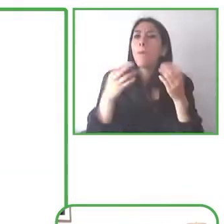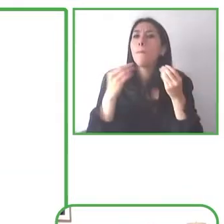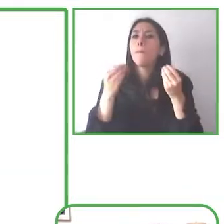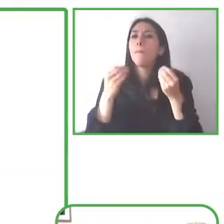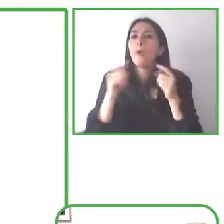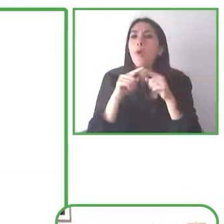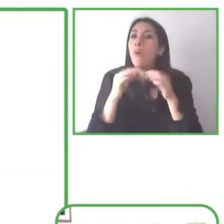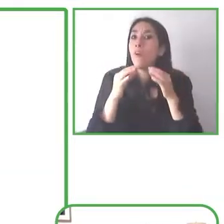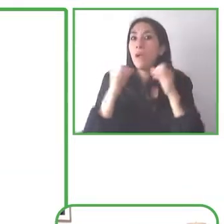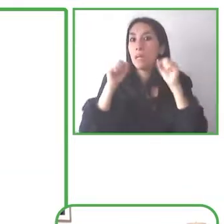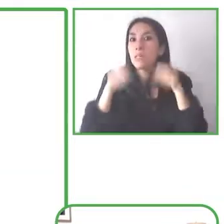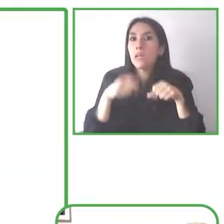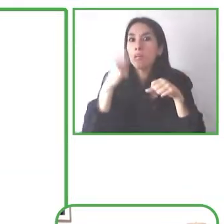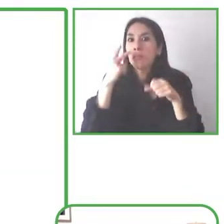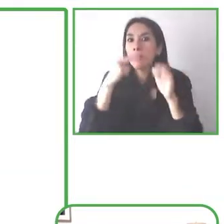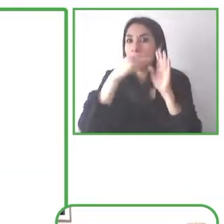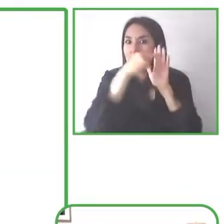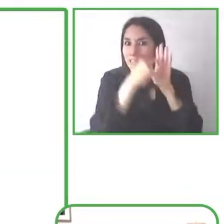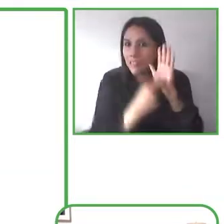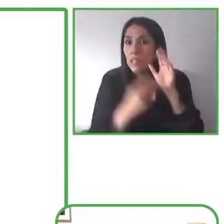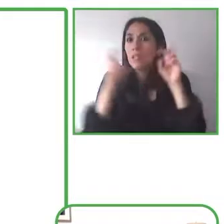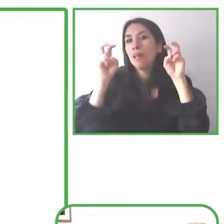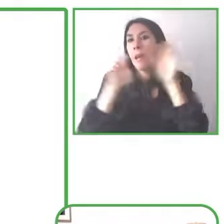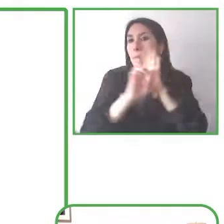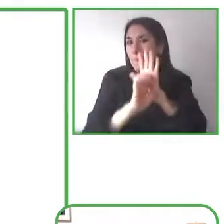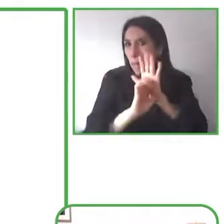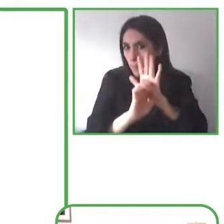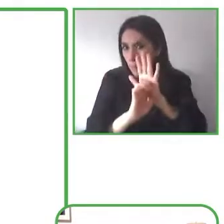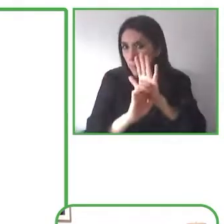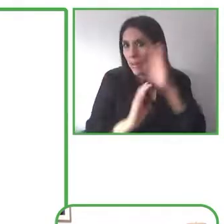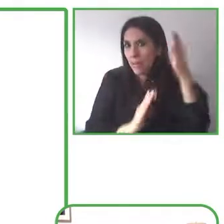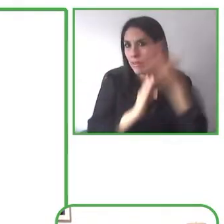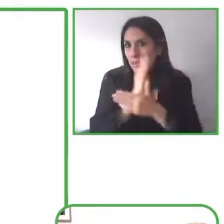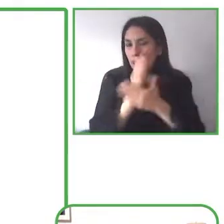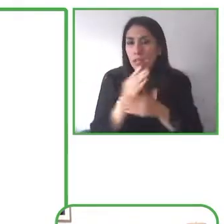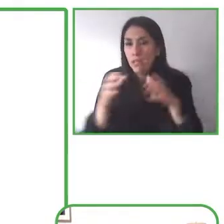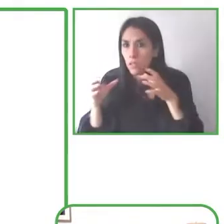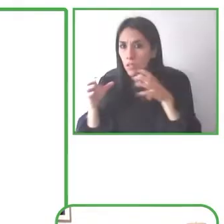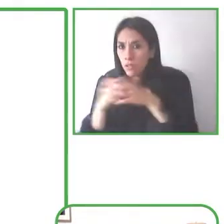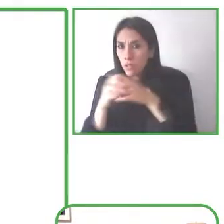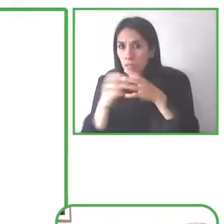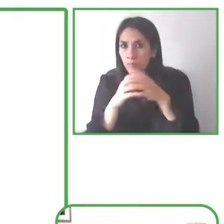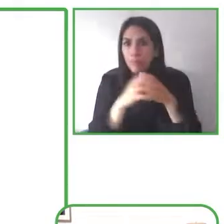So next I’d love to share just some examples of innovation and, you know,